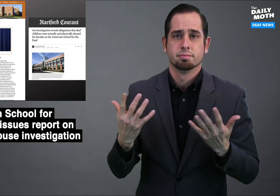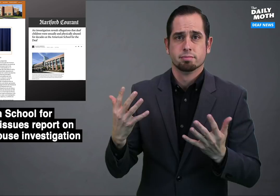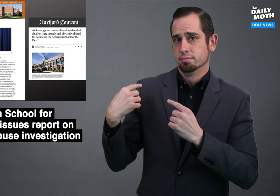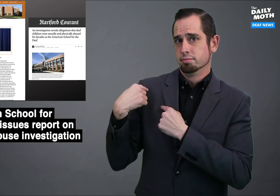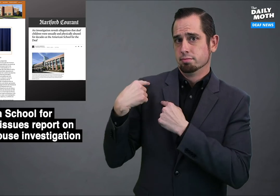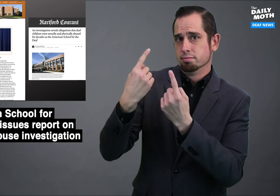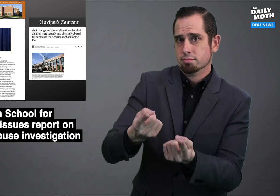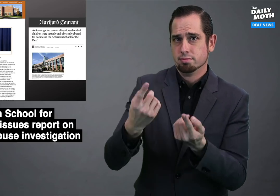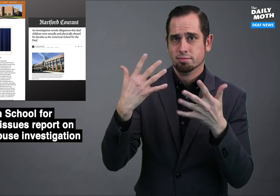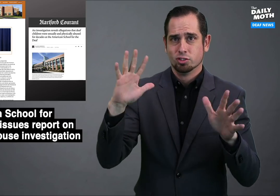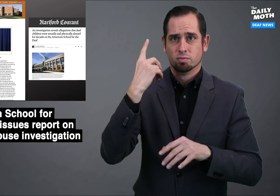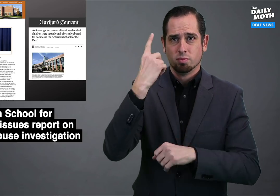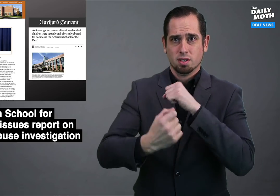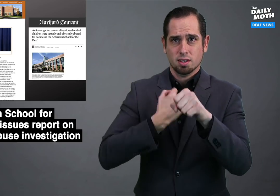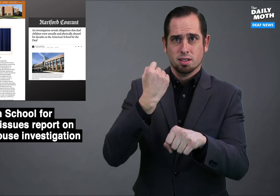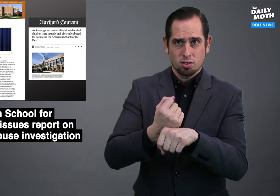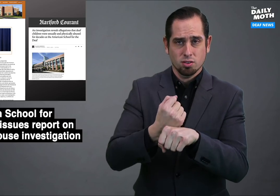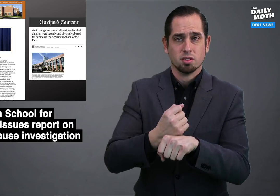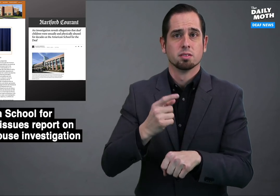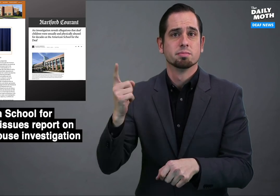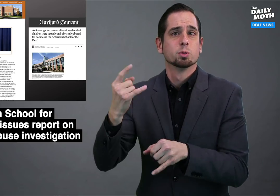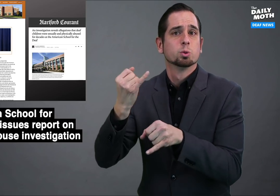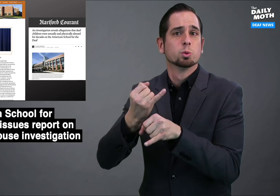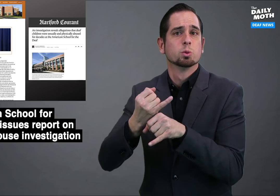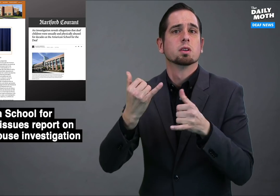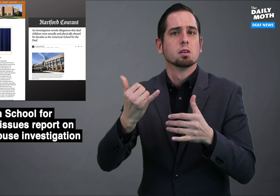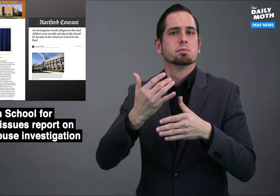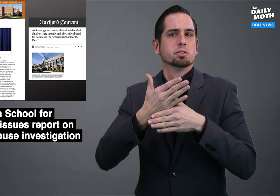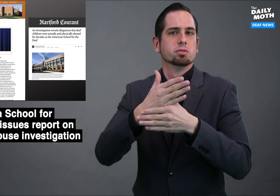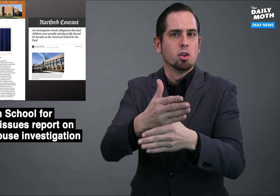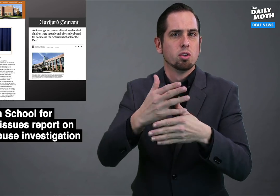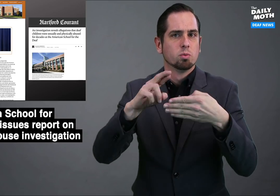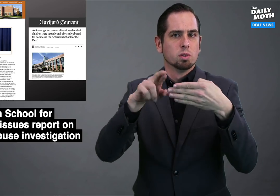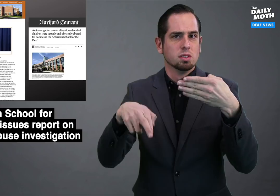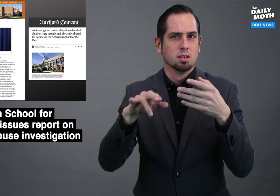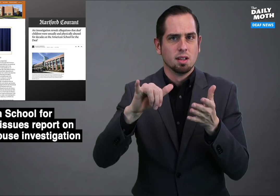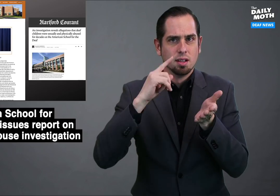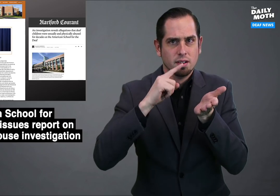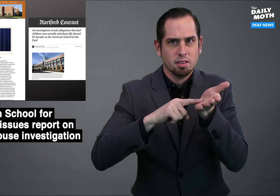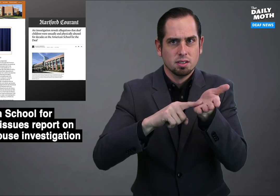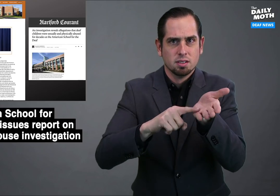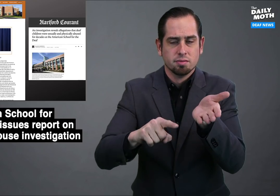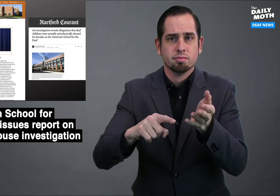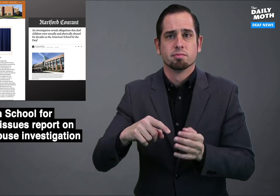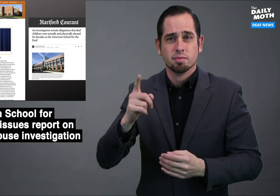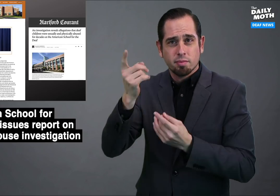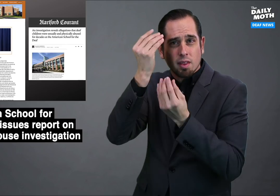So, after a year, the school is sharing the results of the investigation.